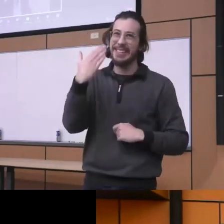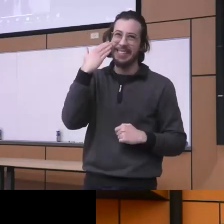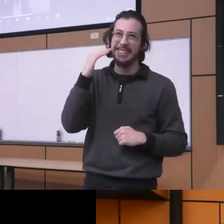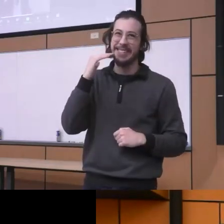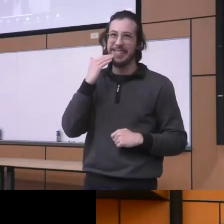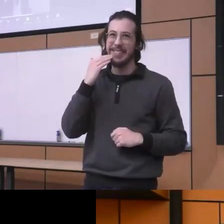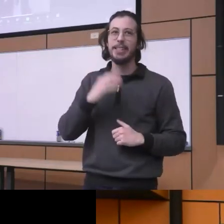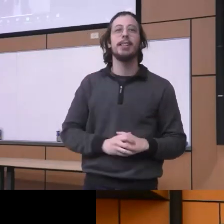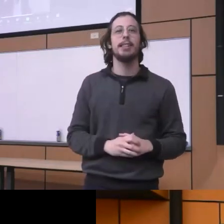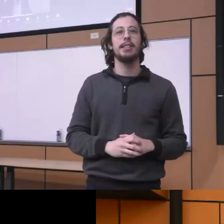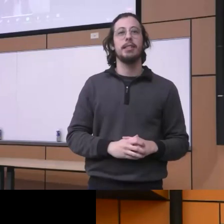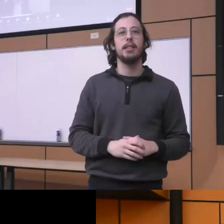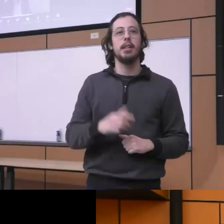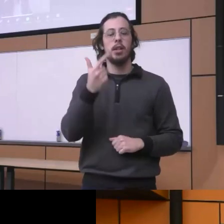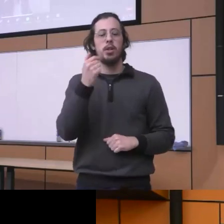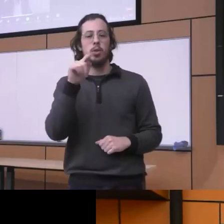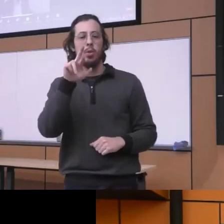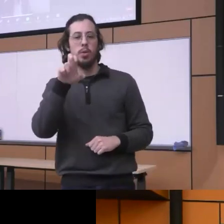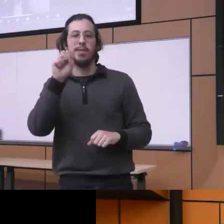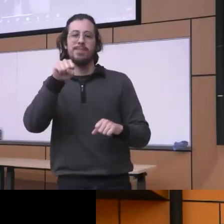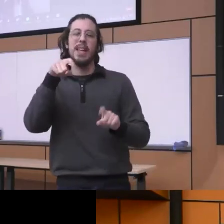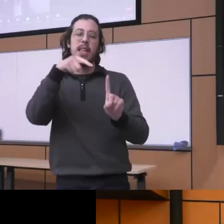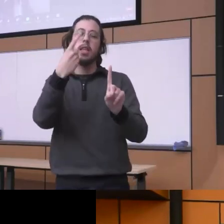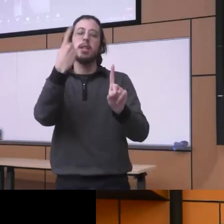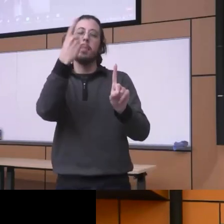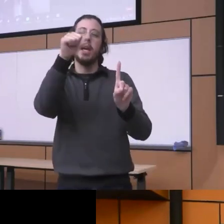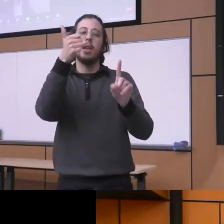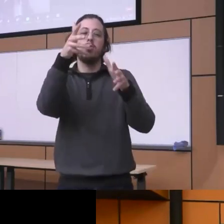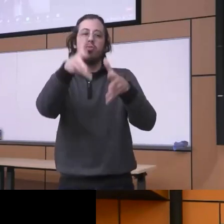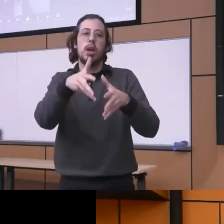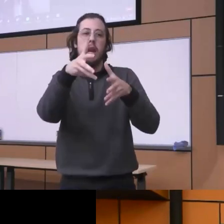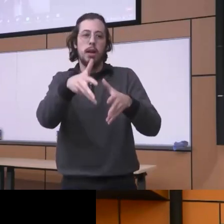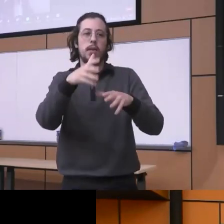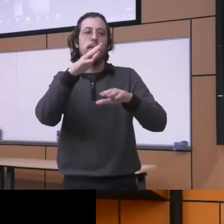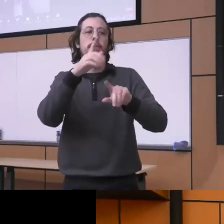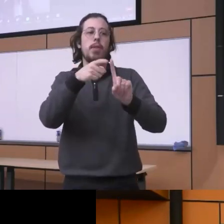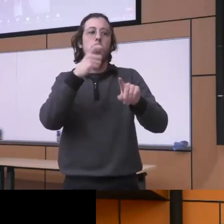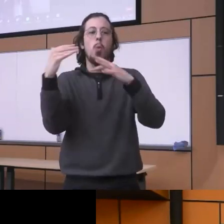soft on crime soft on drugs you have to be